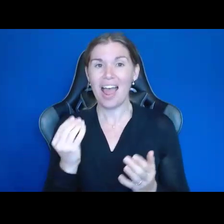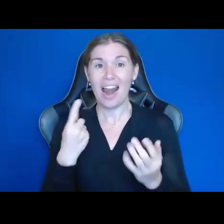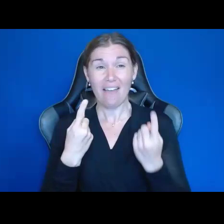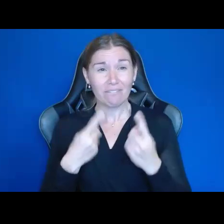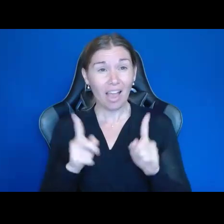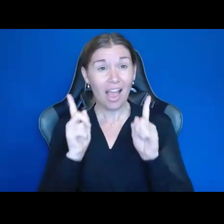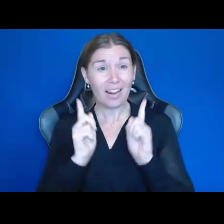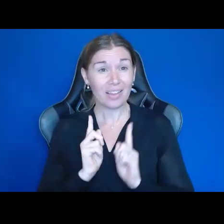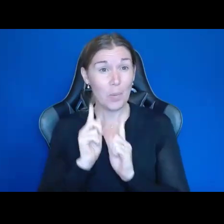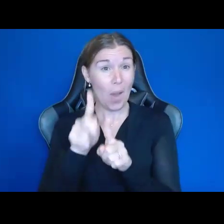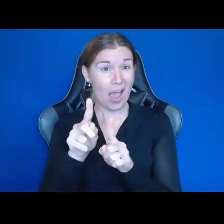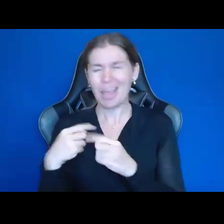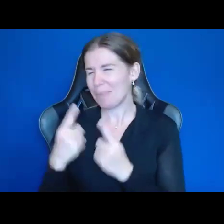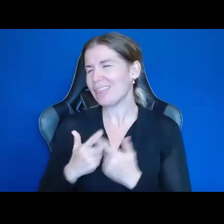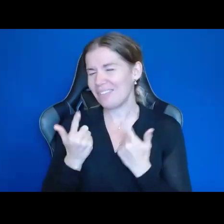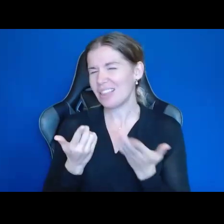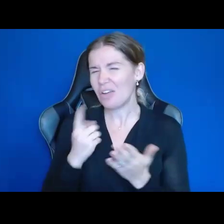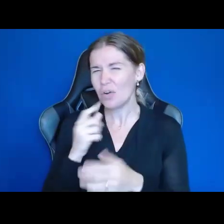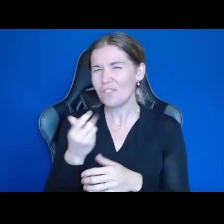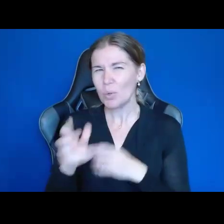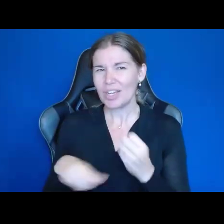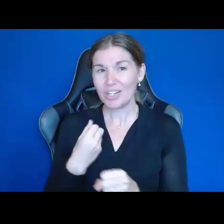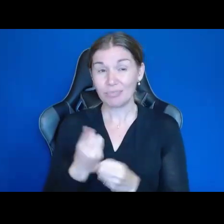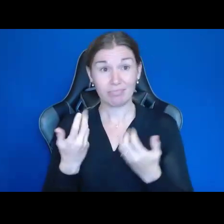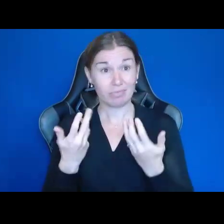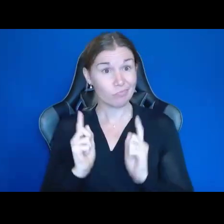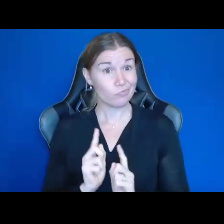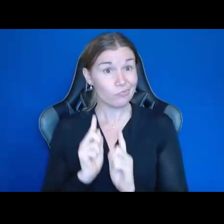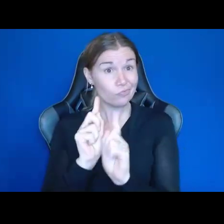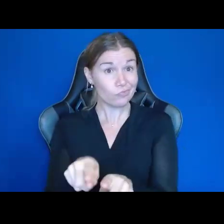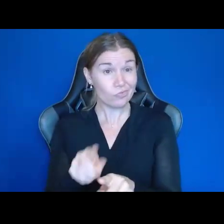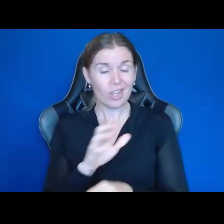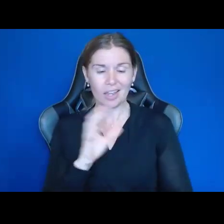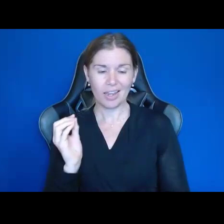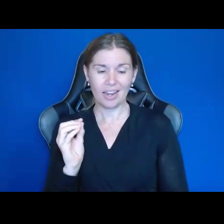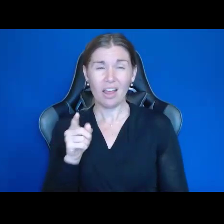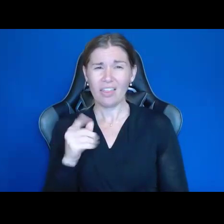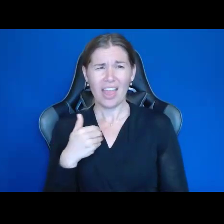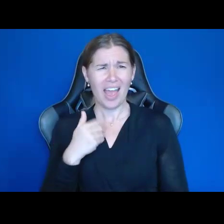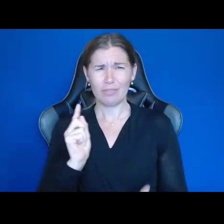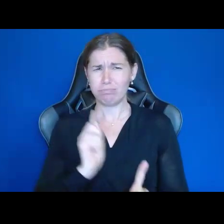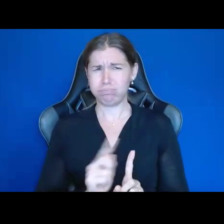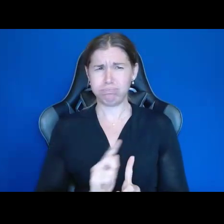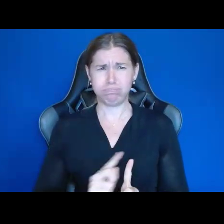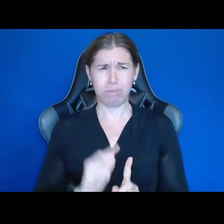I had been living here for a few years, and I finally went and checked it out. And they have all kinds of amazing banana pudding.